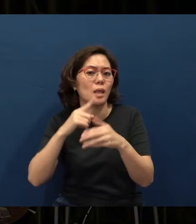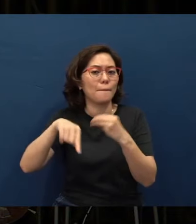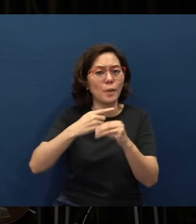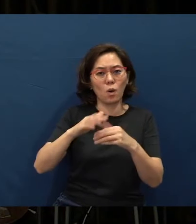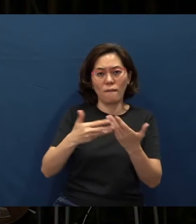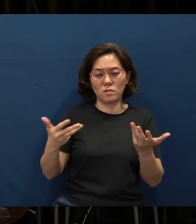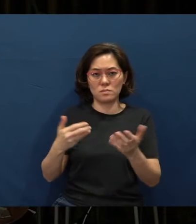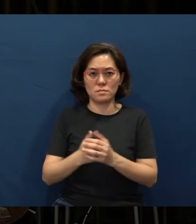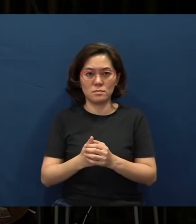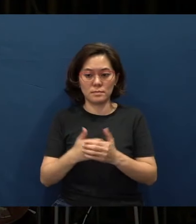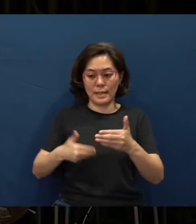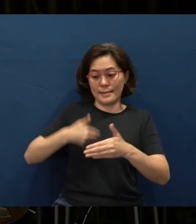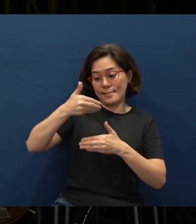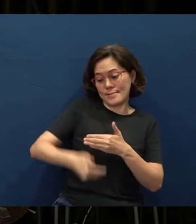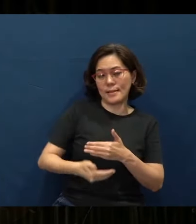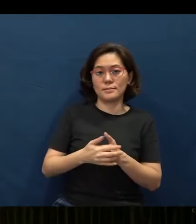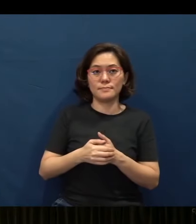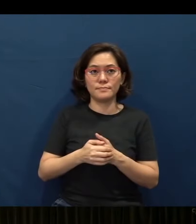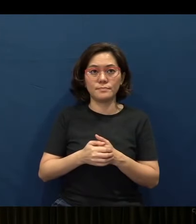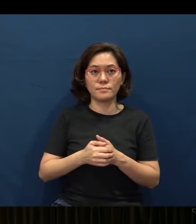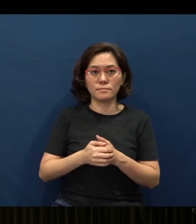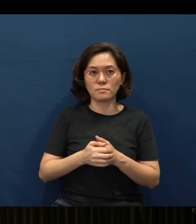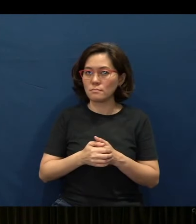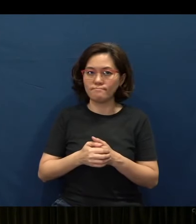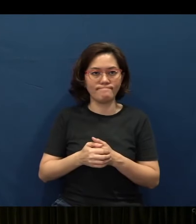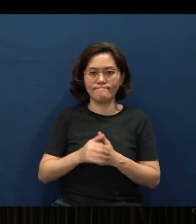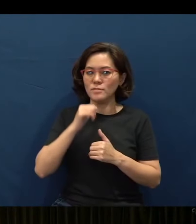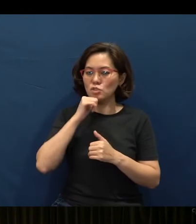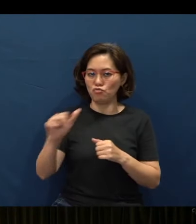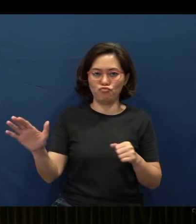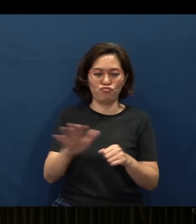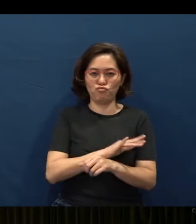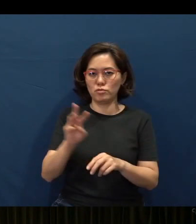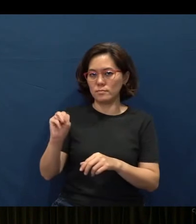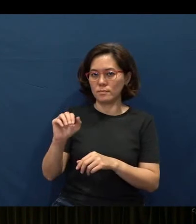Well, the next thing about Proverbs is this, that they are not absolute maxims okay,